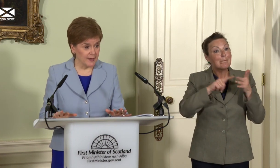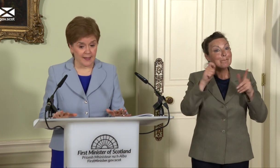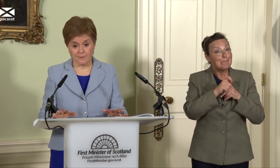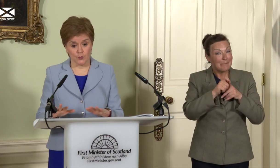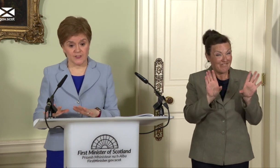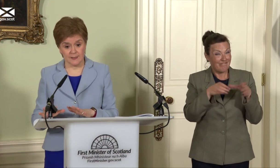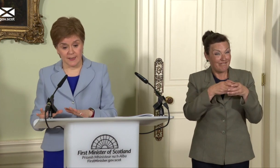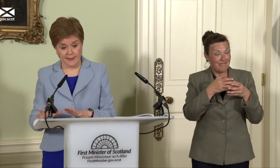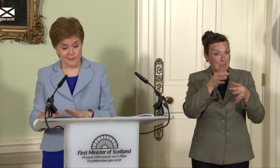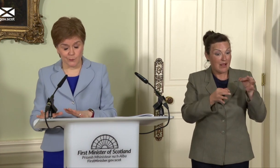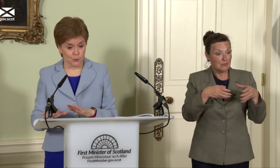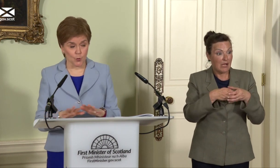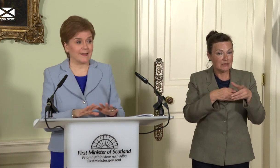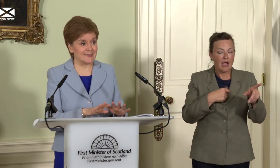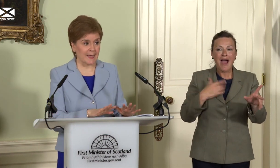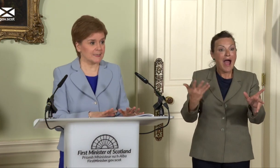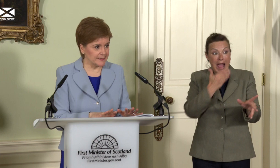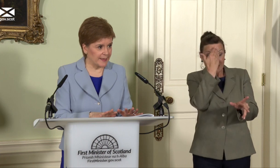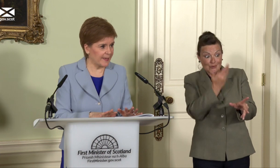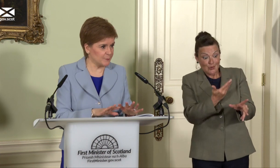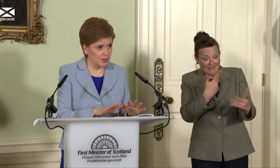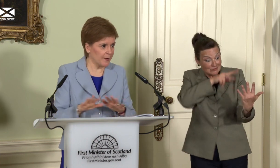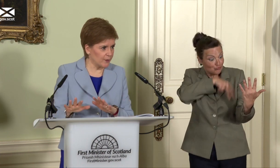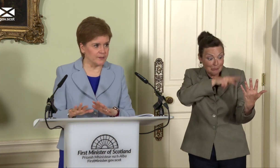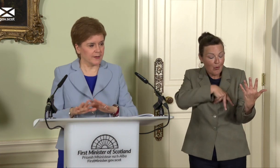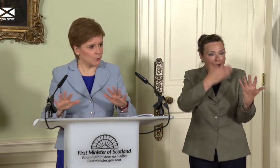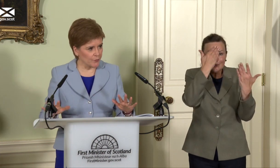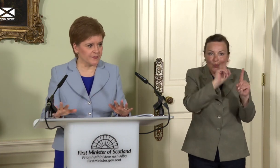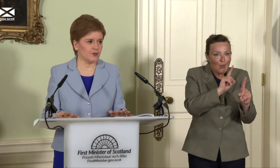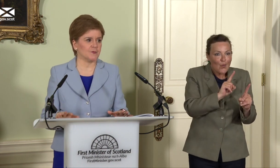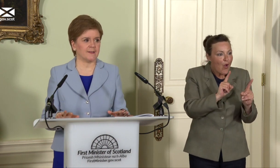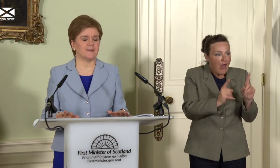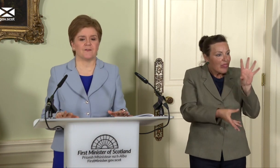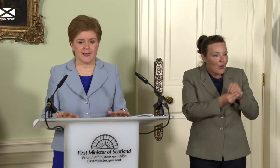I’ve not seen what exactly has been upheld, and what the circumstances of that…